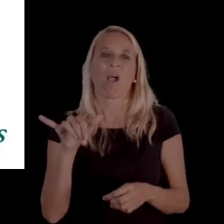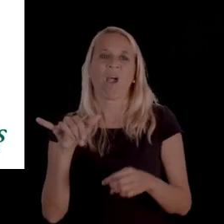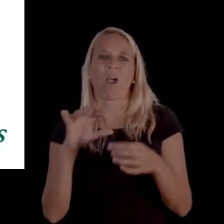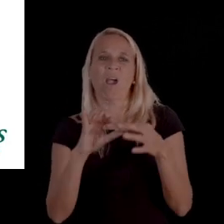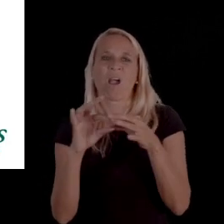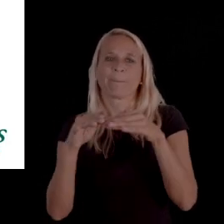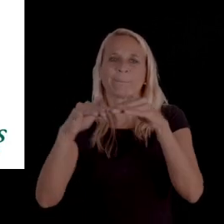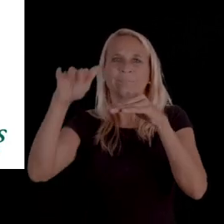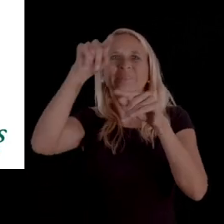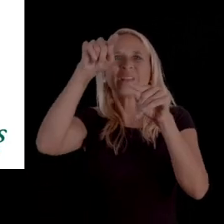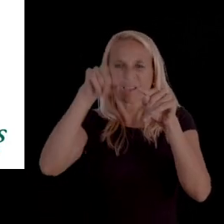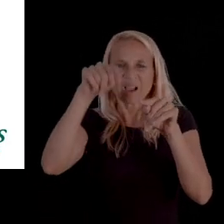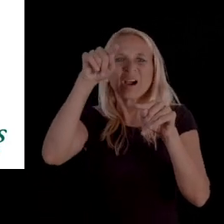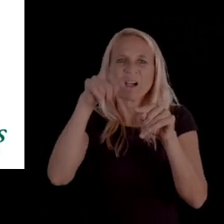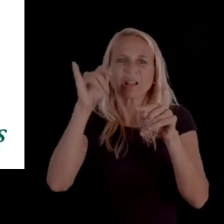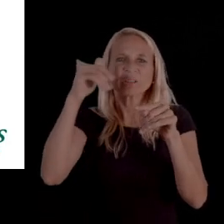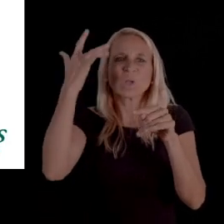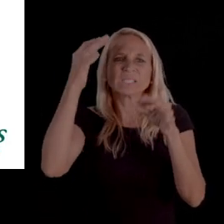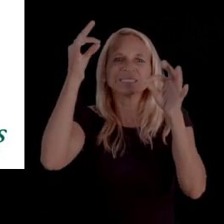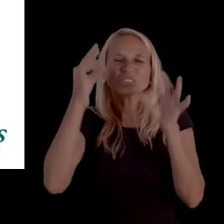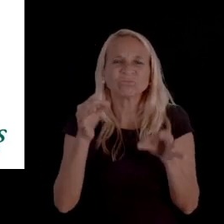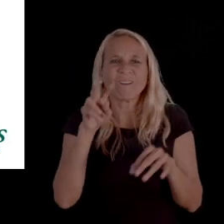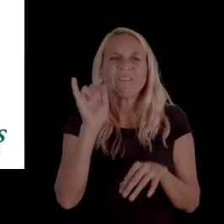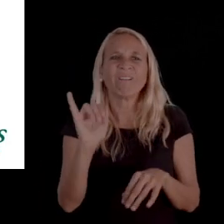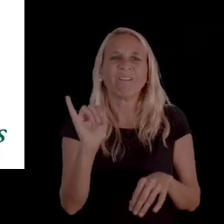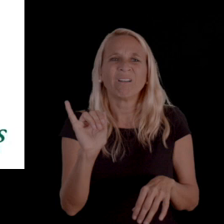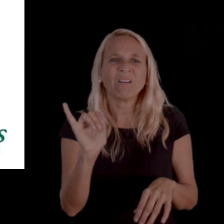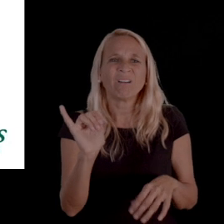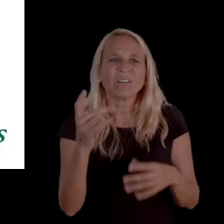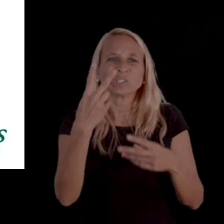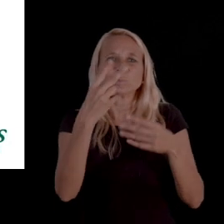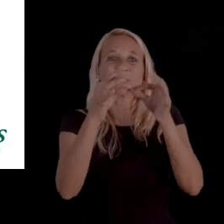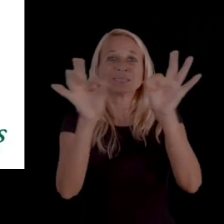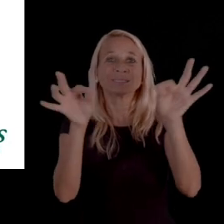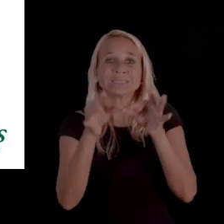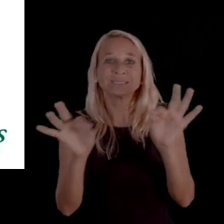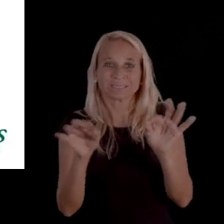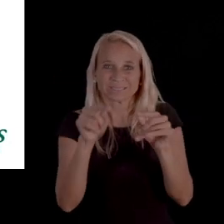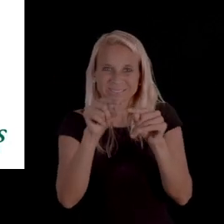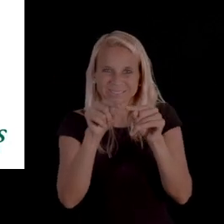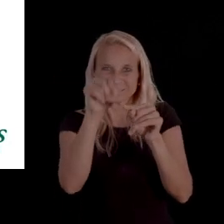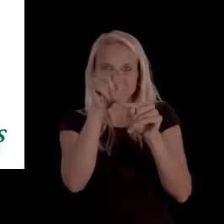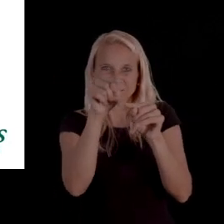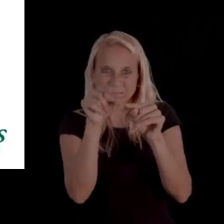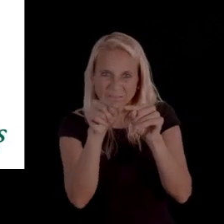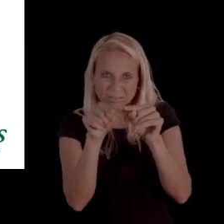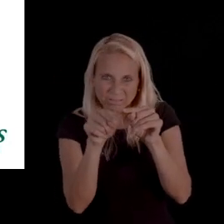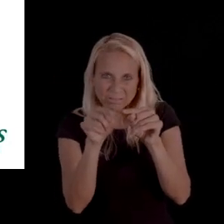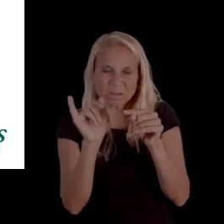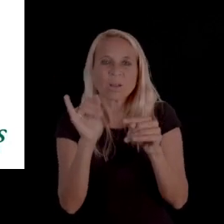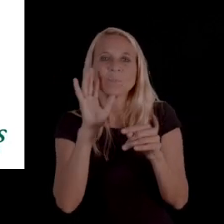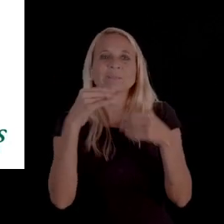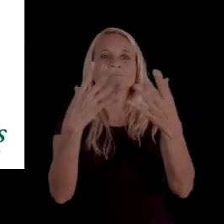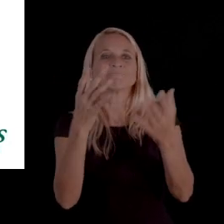we made this decision because section, the two sentences provided before,